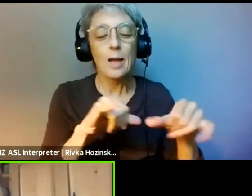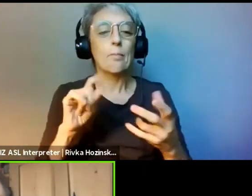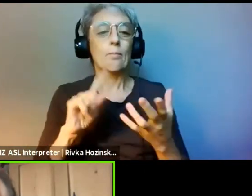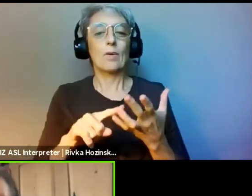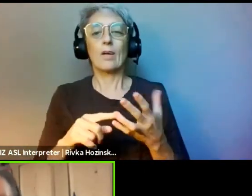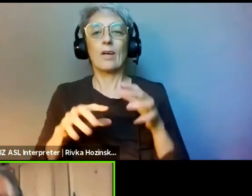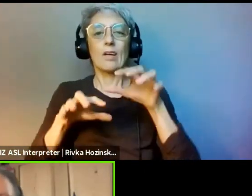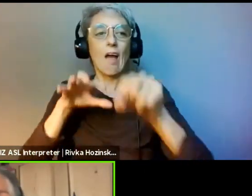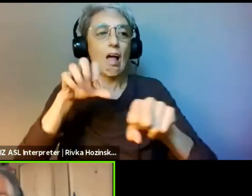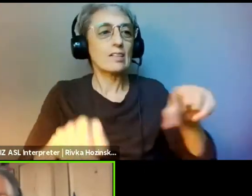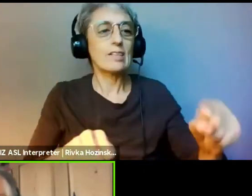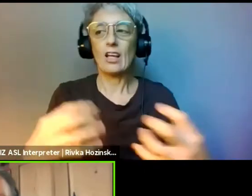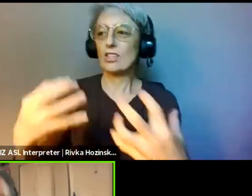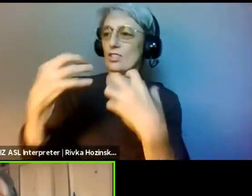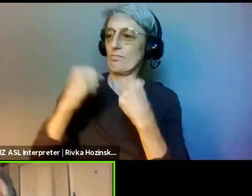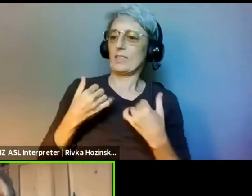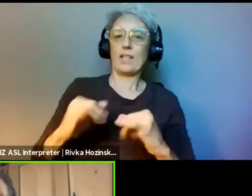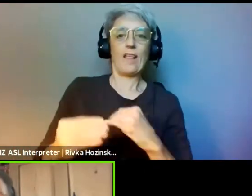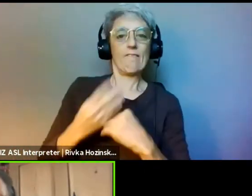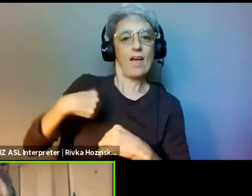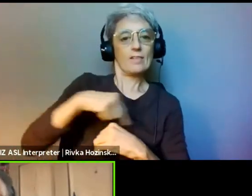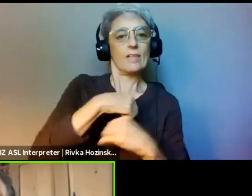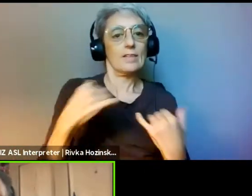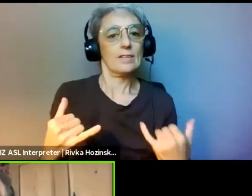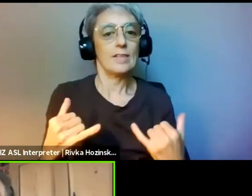who have taken directly from your face.